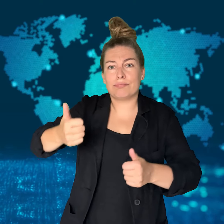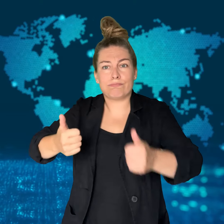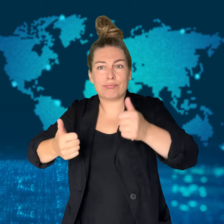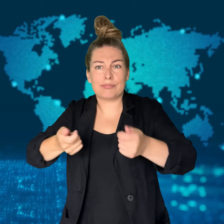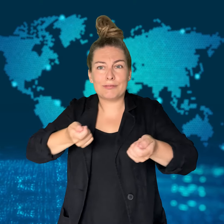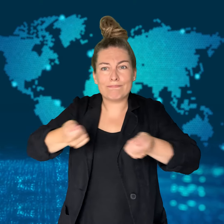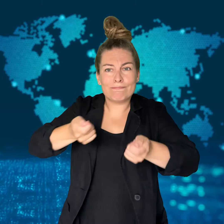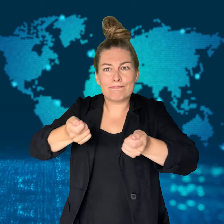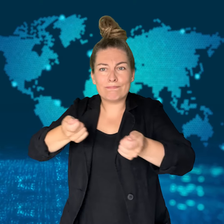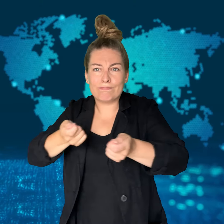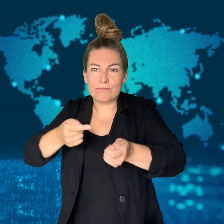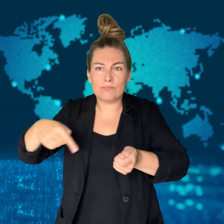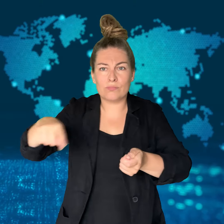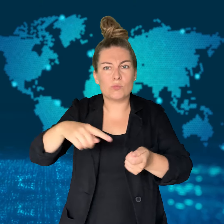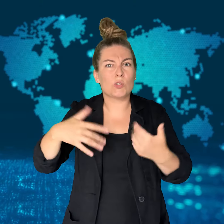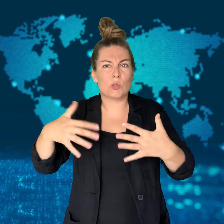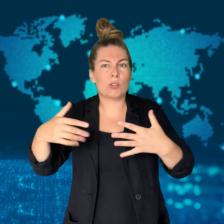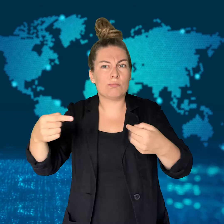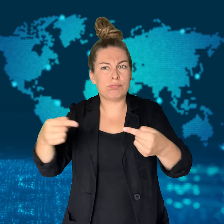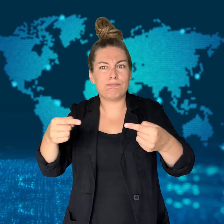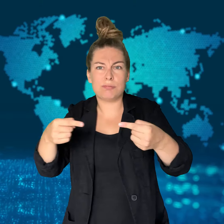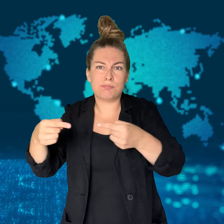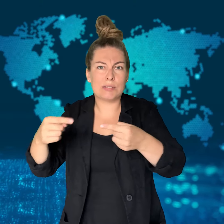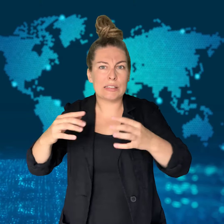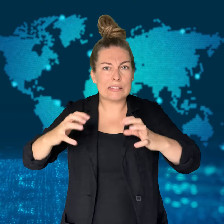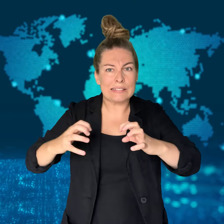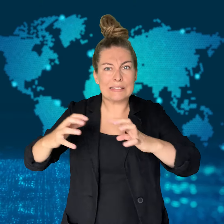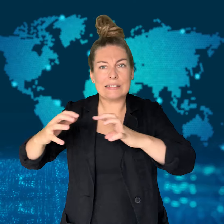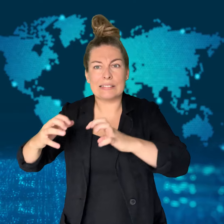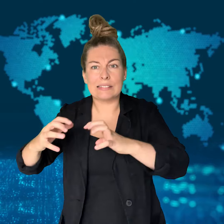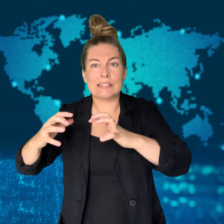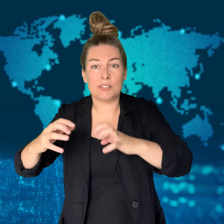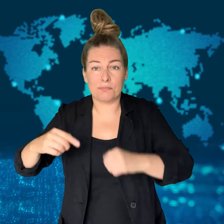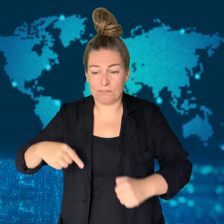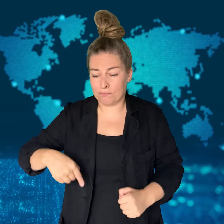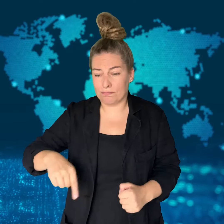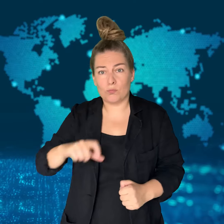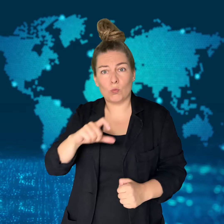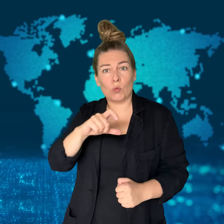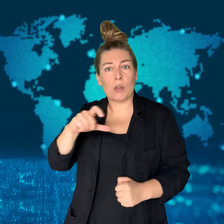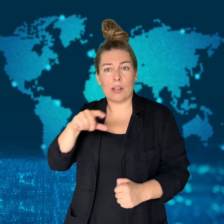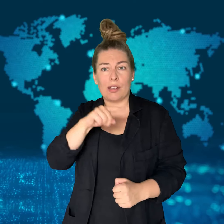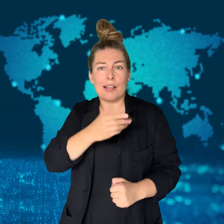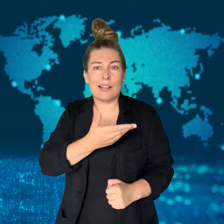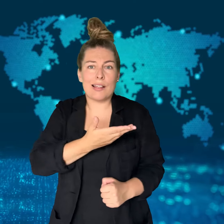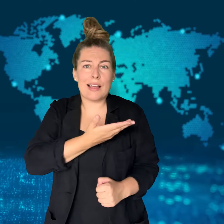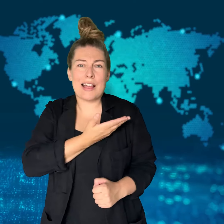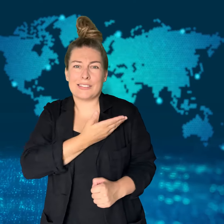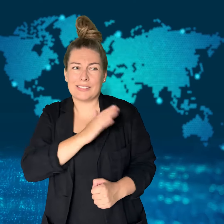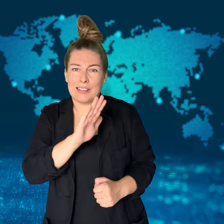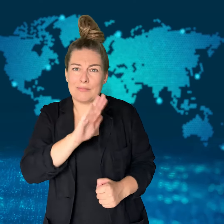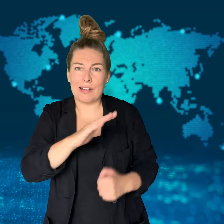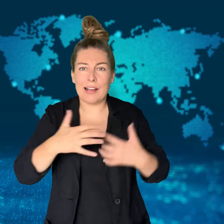he had not approved it.